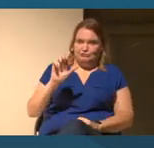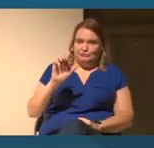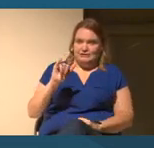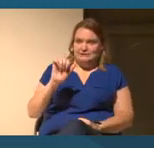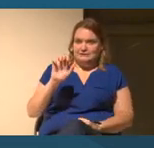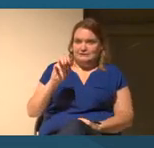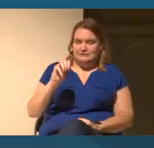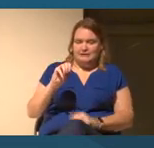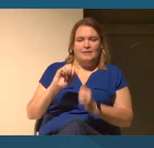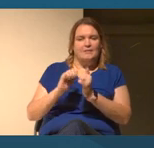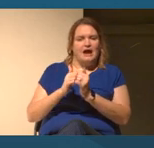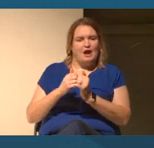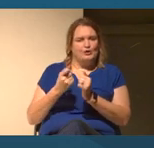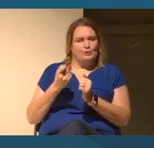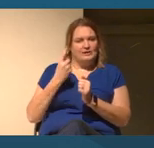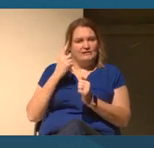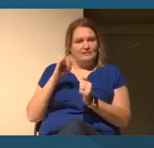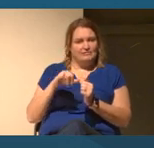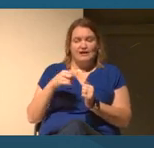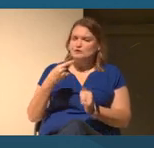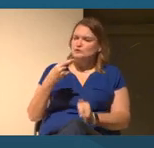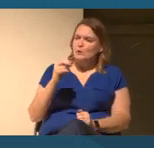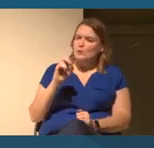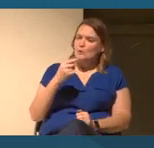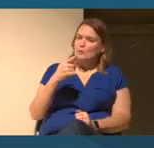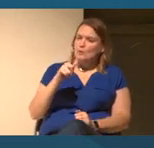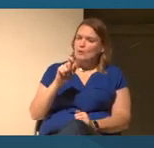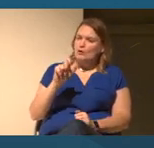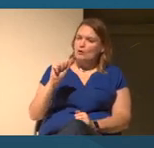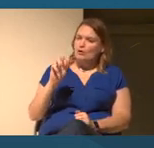And Google Arts said, we wanna support you in the work that we're doing.